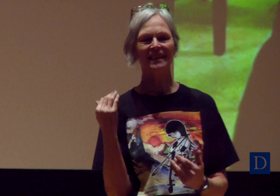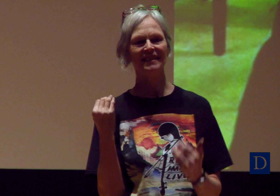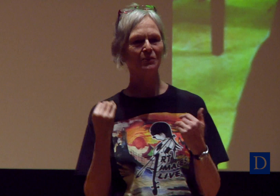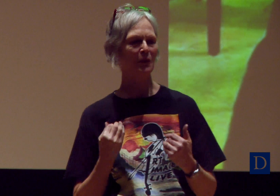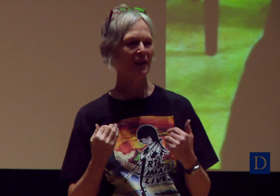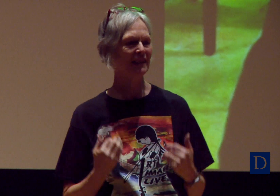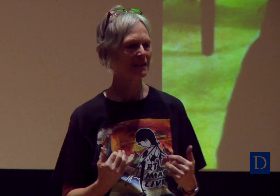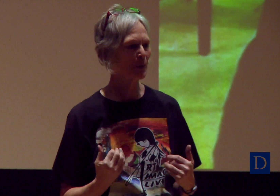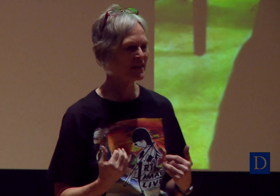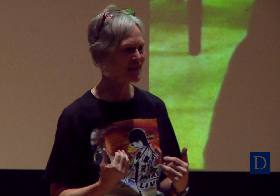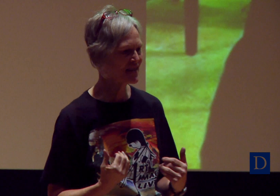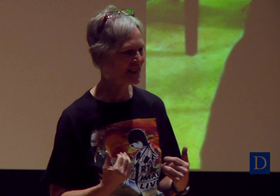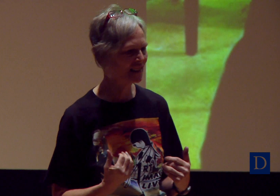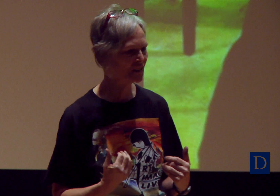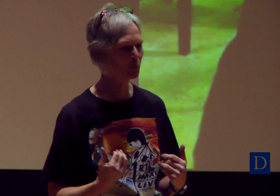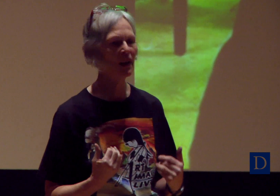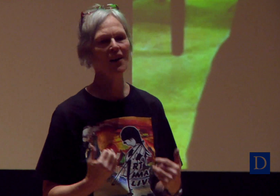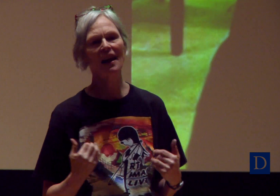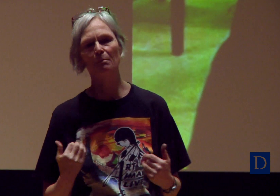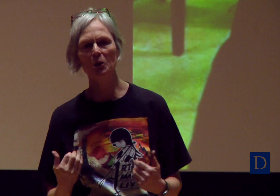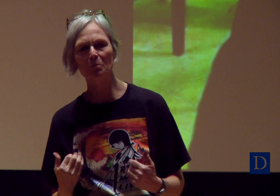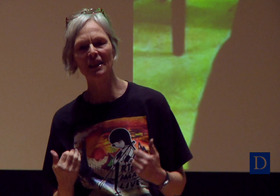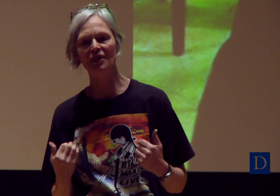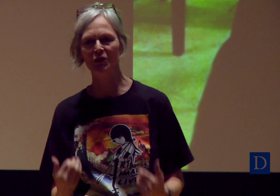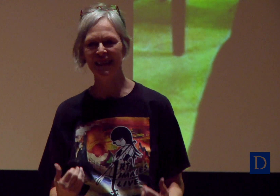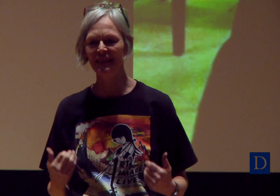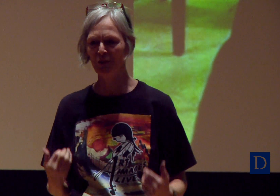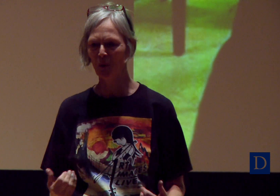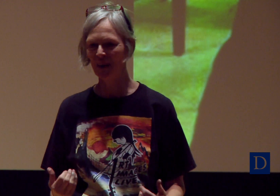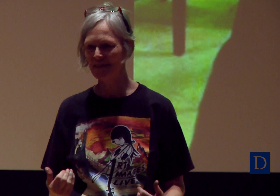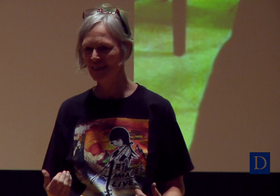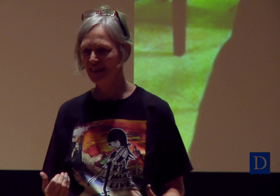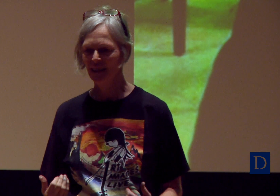‘Cause when we express ourselves, we all have movement unique to us.